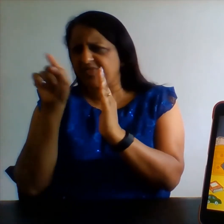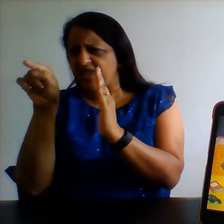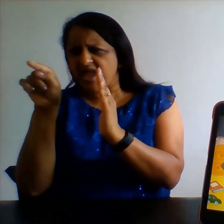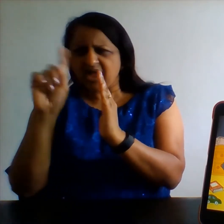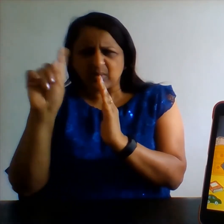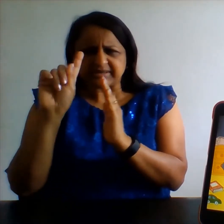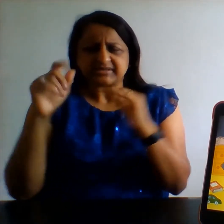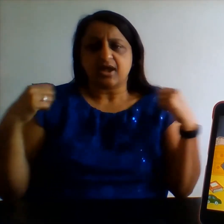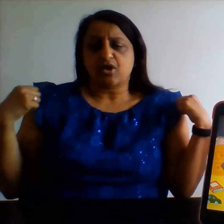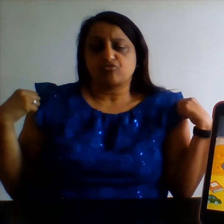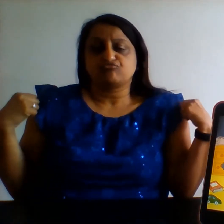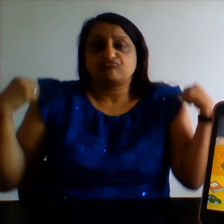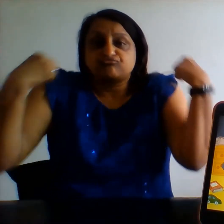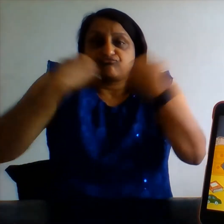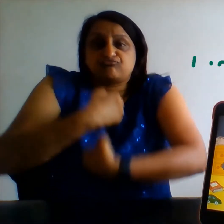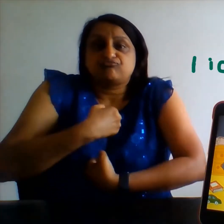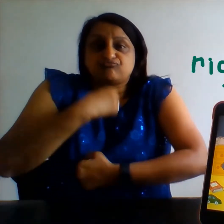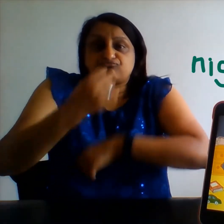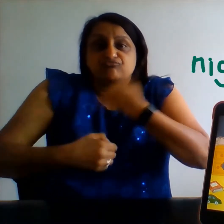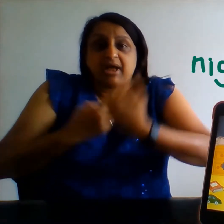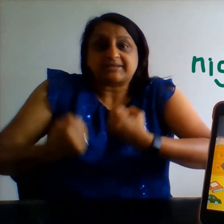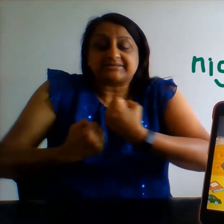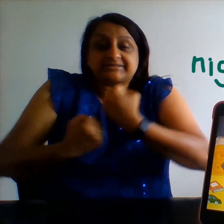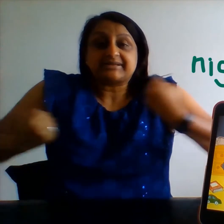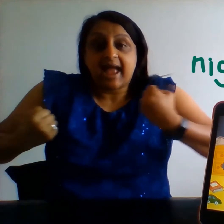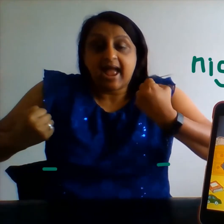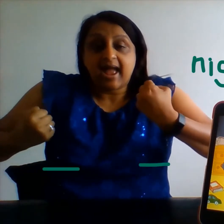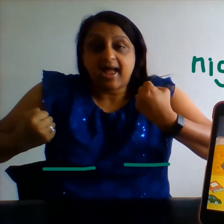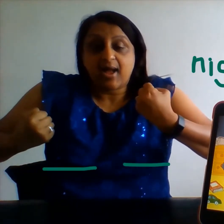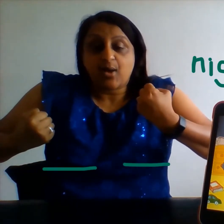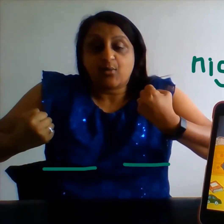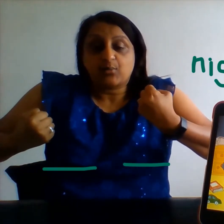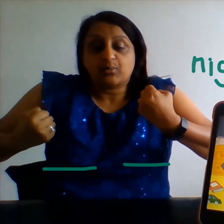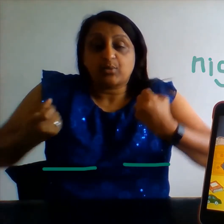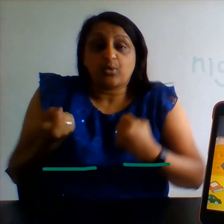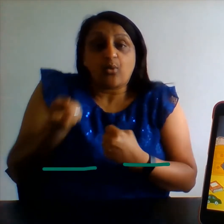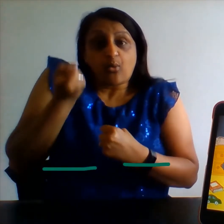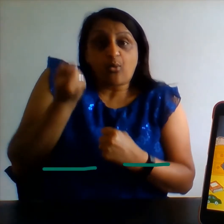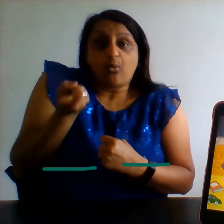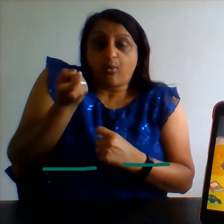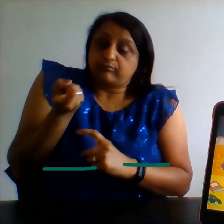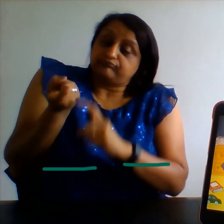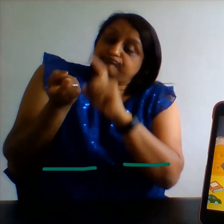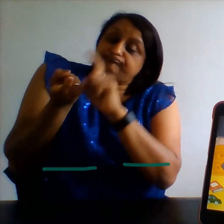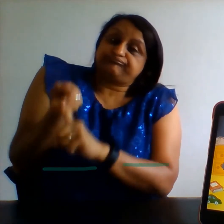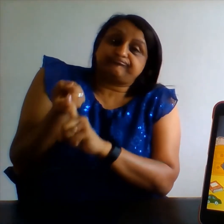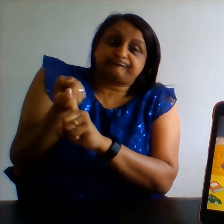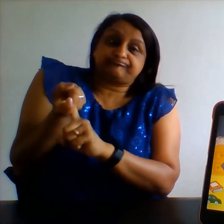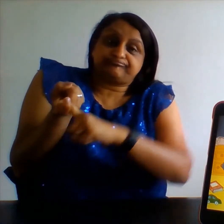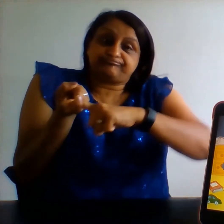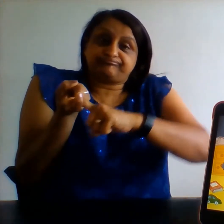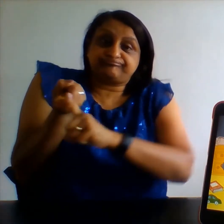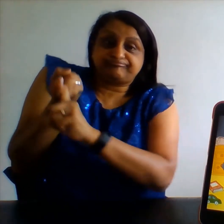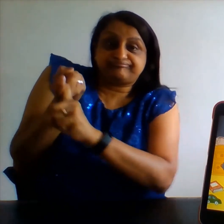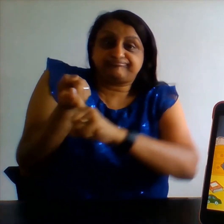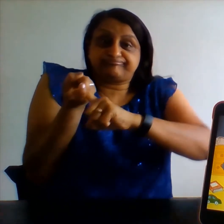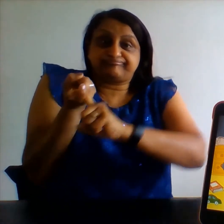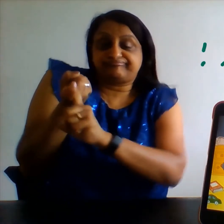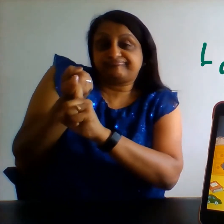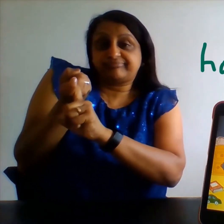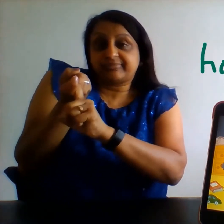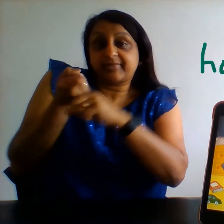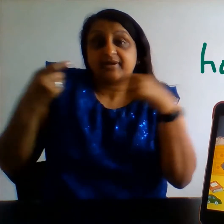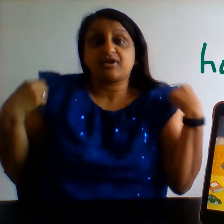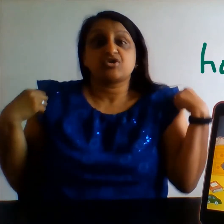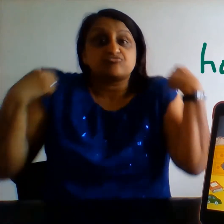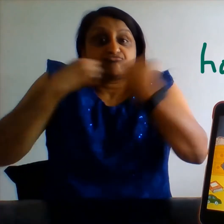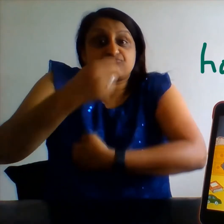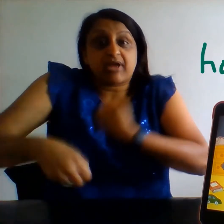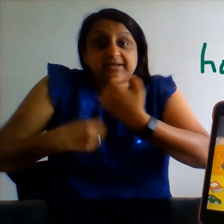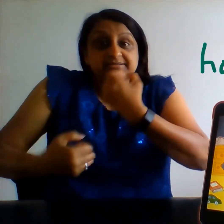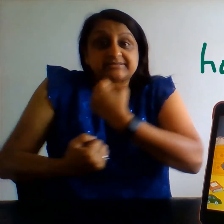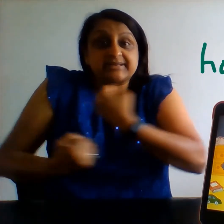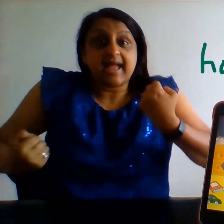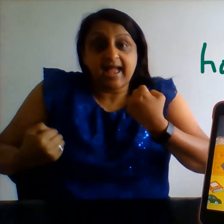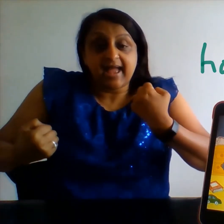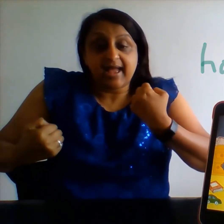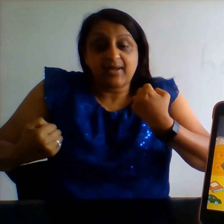Can you see something hanging on the wardrobe? It's a dressing gown. It's hooked on using a coat hanger and a hook.